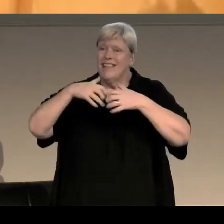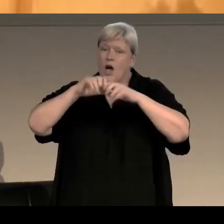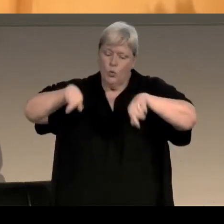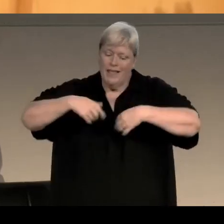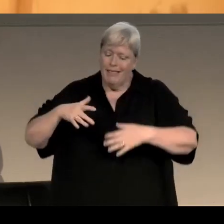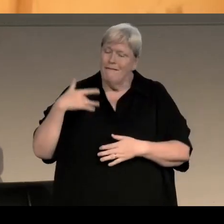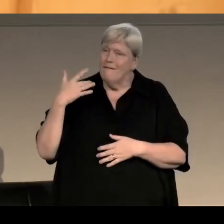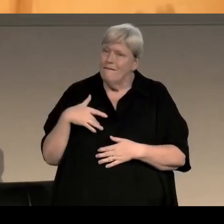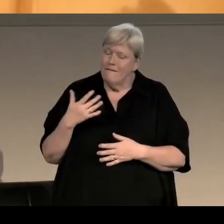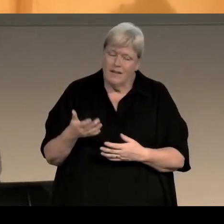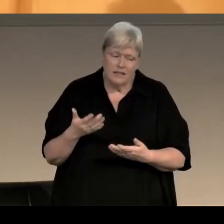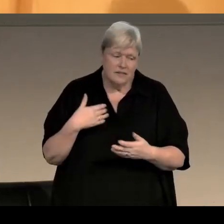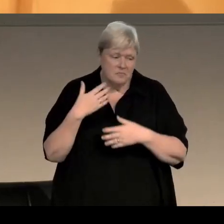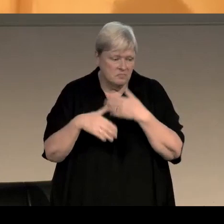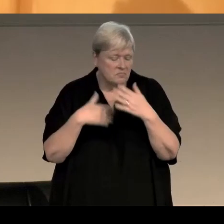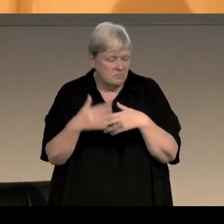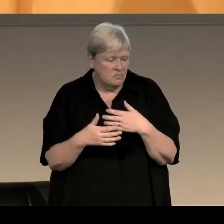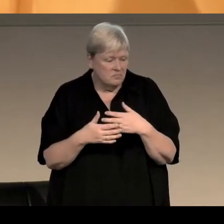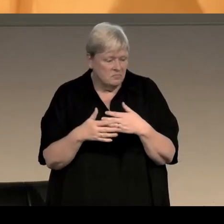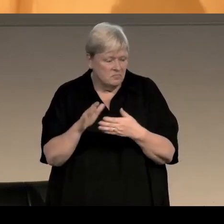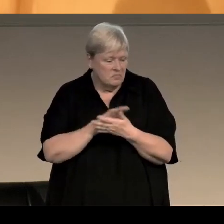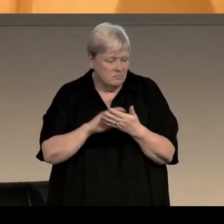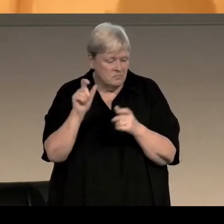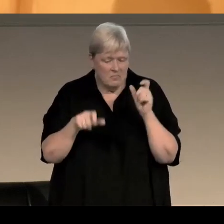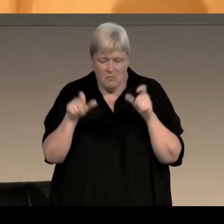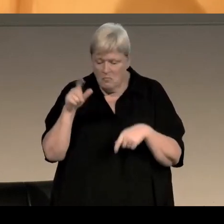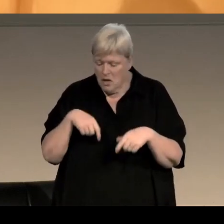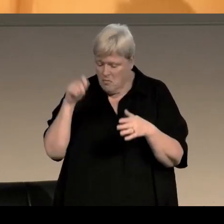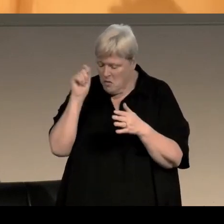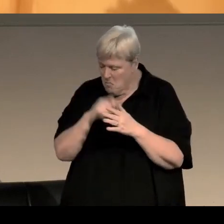And that pushed the door open a crack, people bought Laidlaw, people liked Laidlaw,